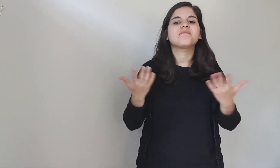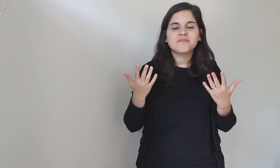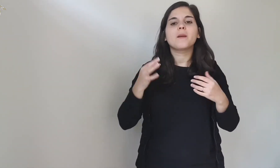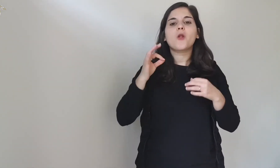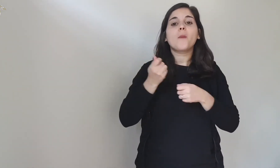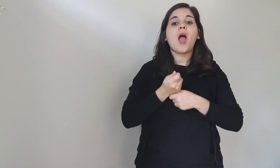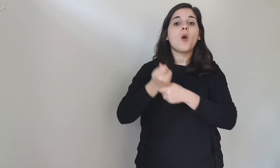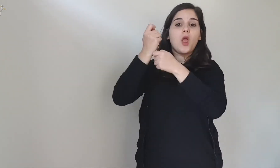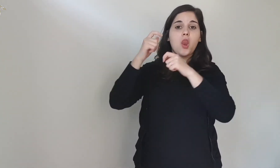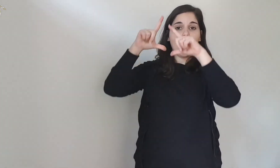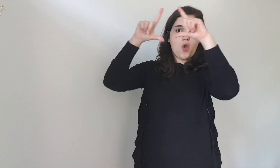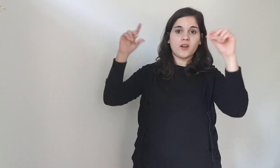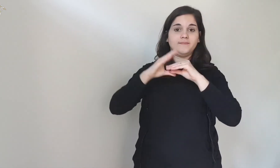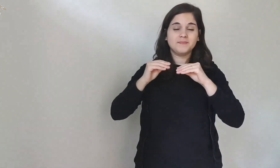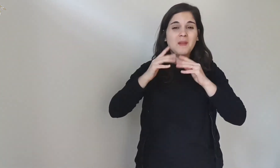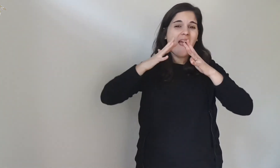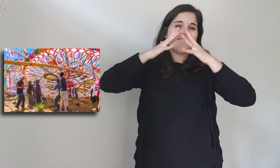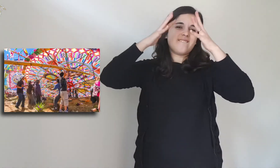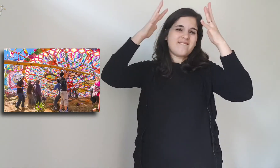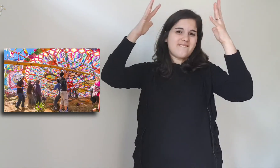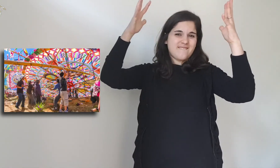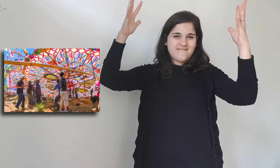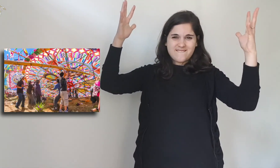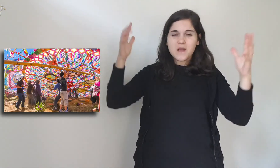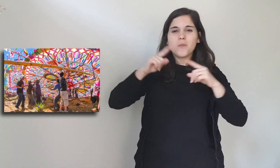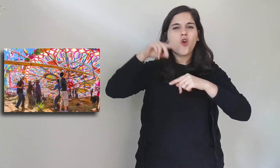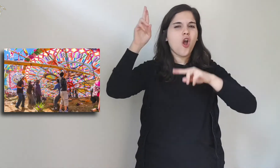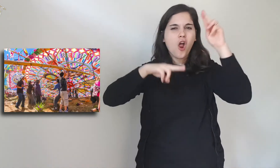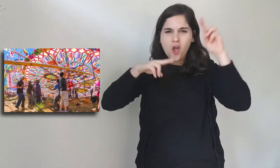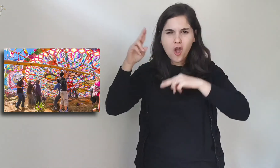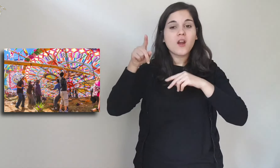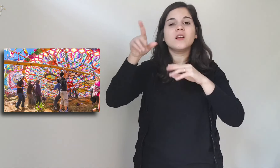Giant and colorful kites are used,